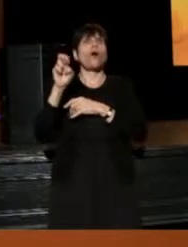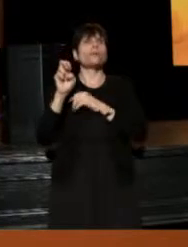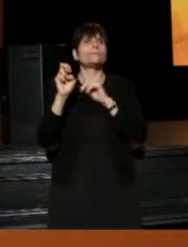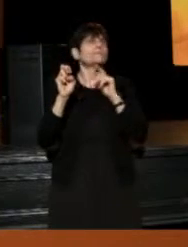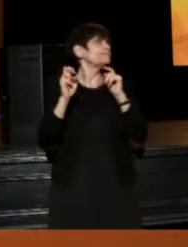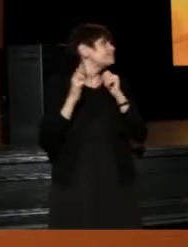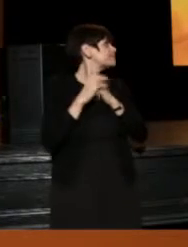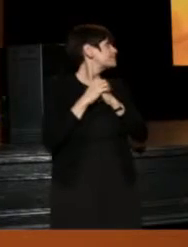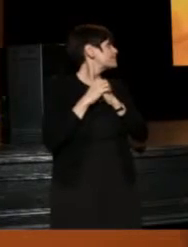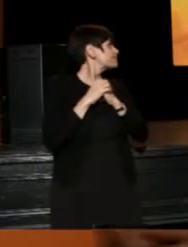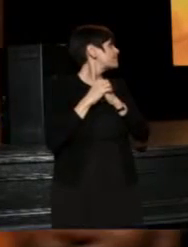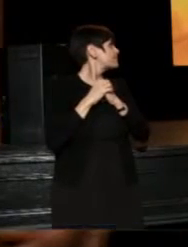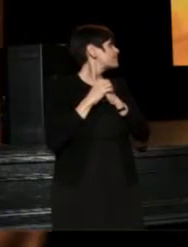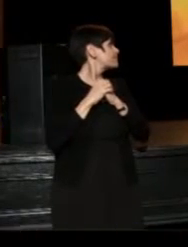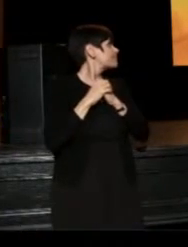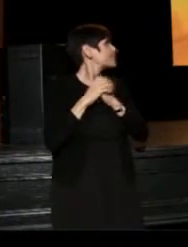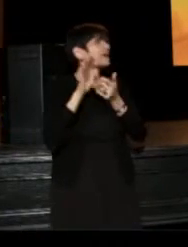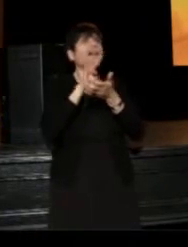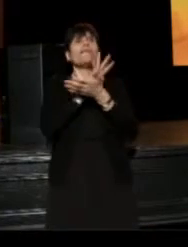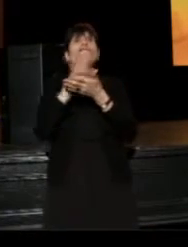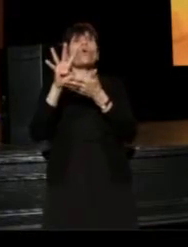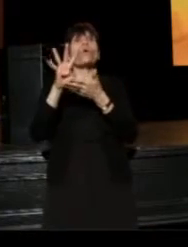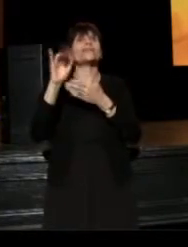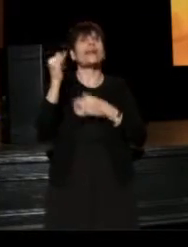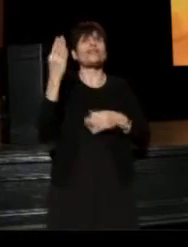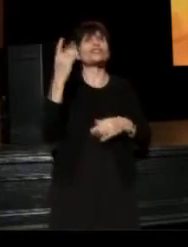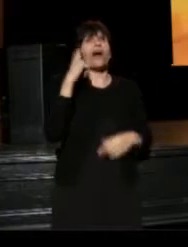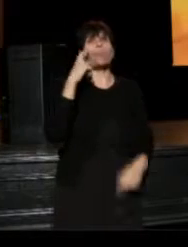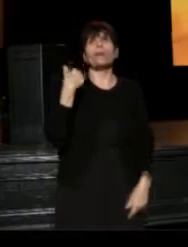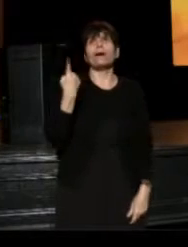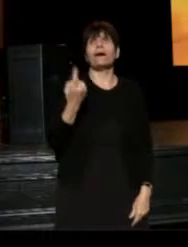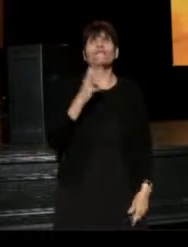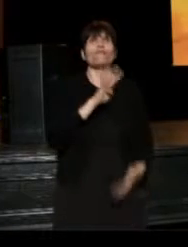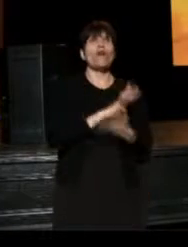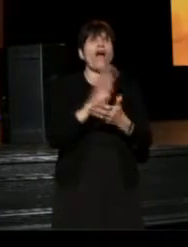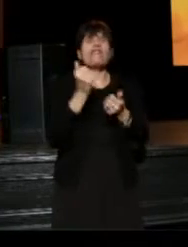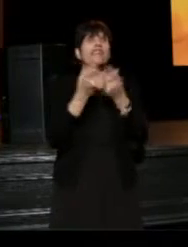(Niegel) I've just been 4 weeks on the job so everything feels like a change